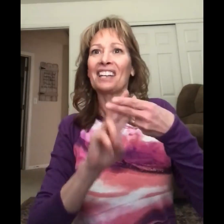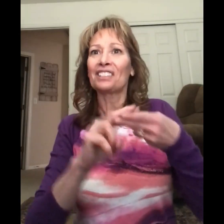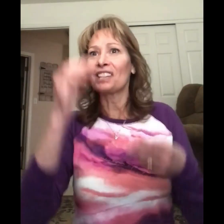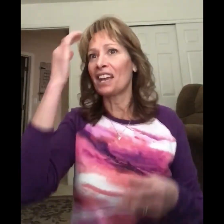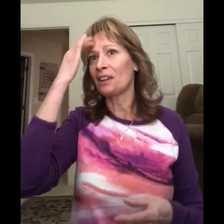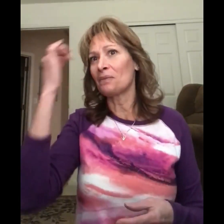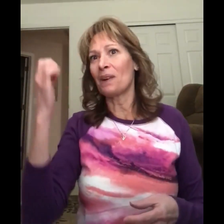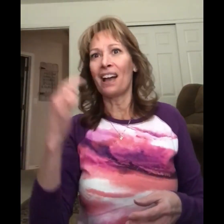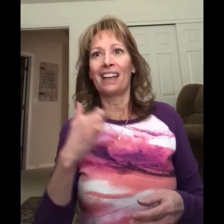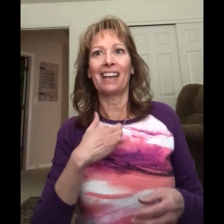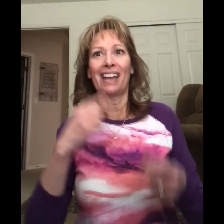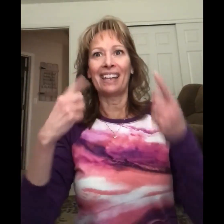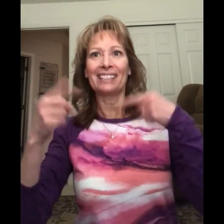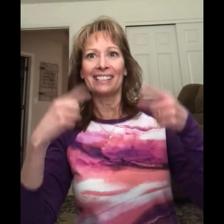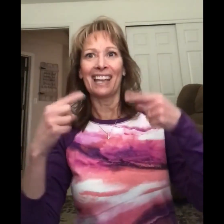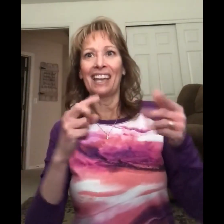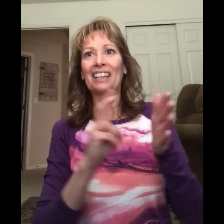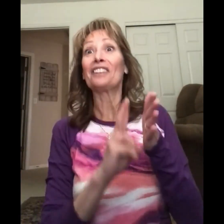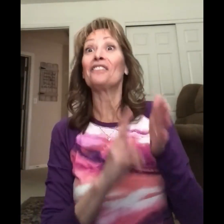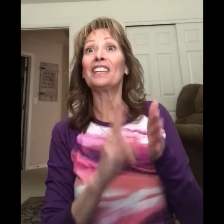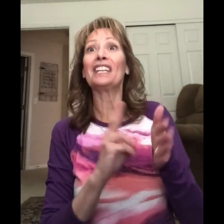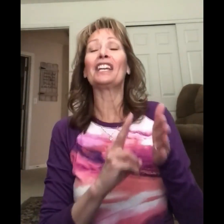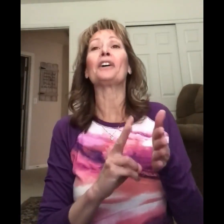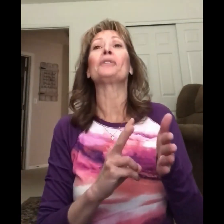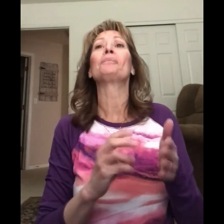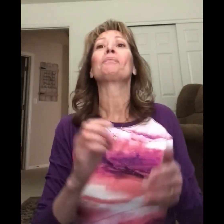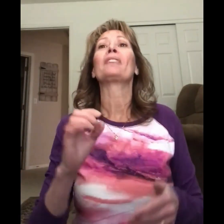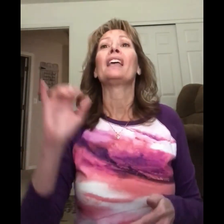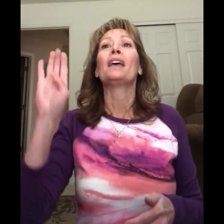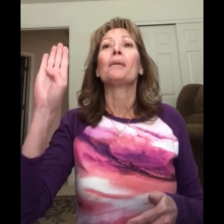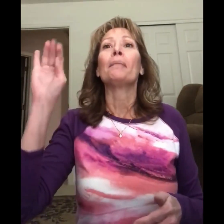#WhyISign video,